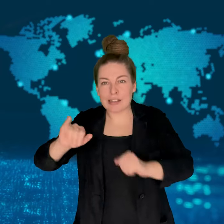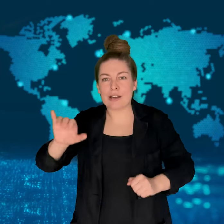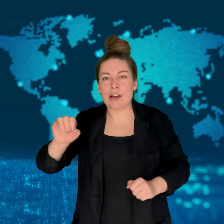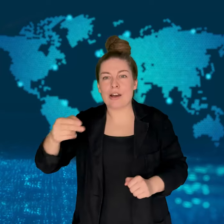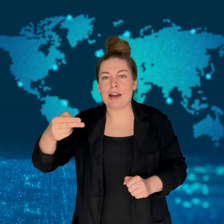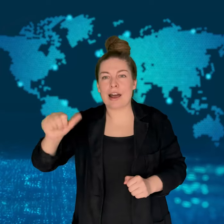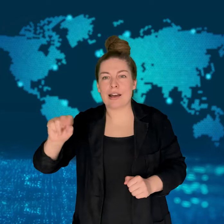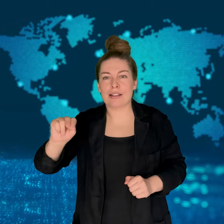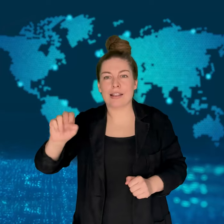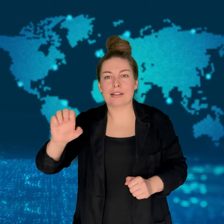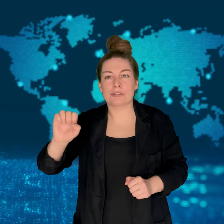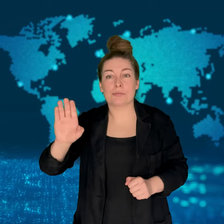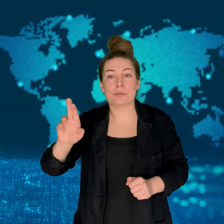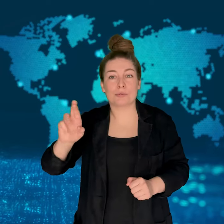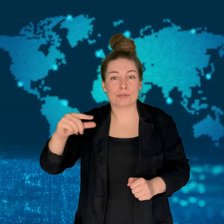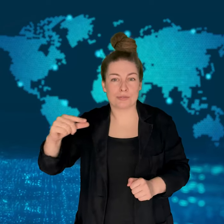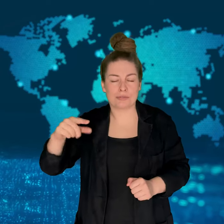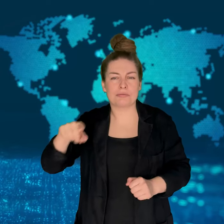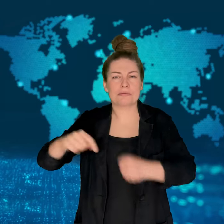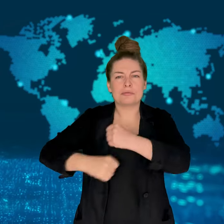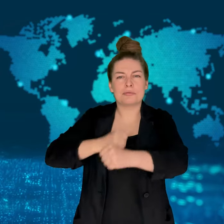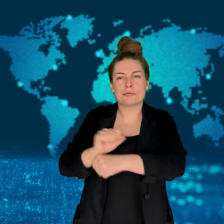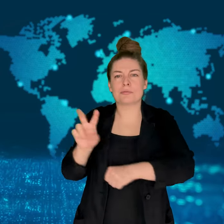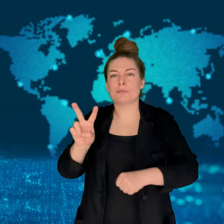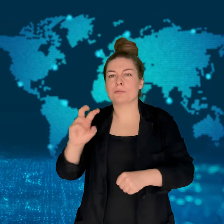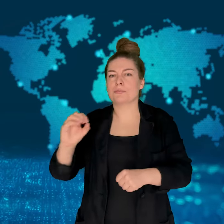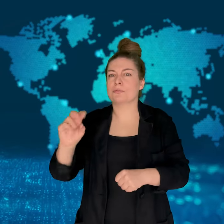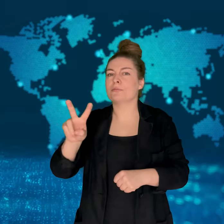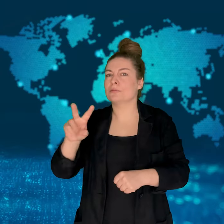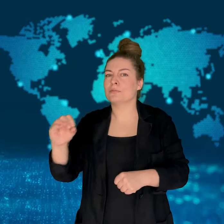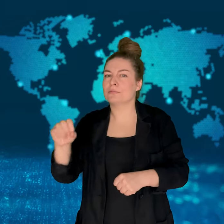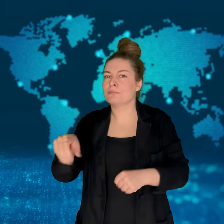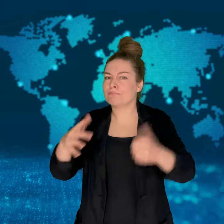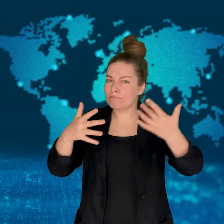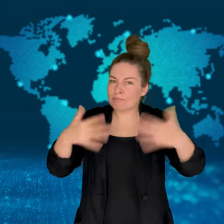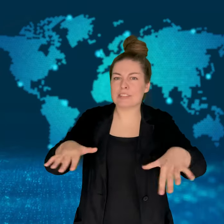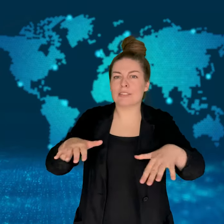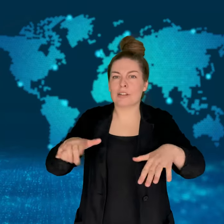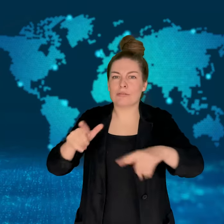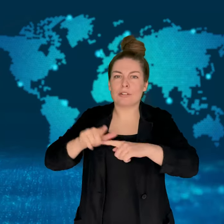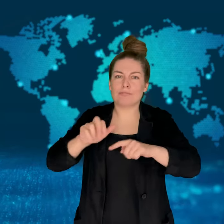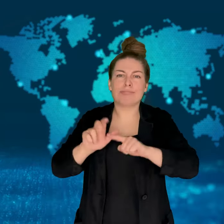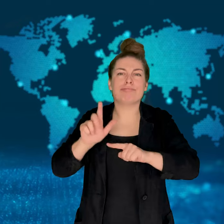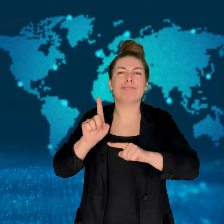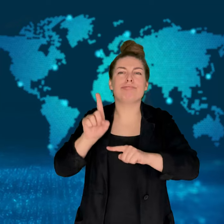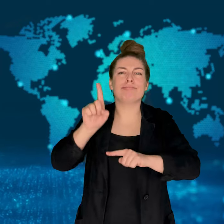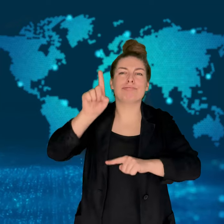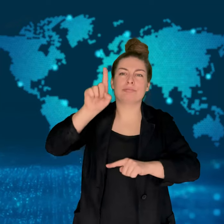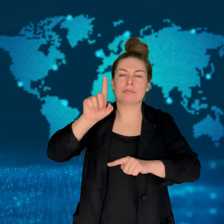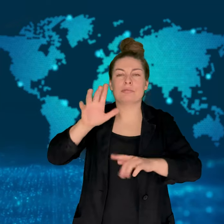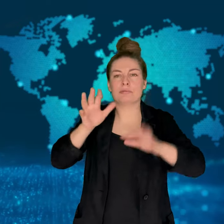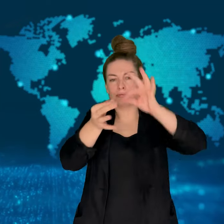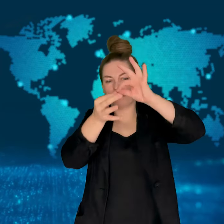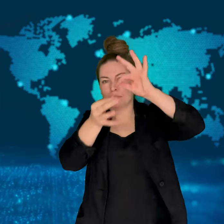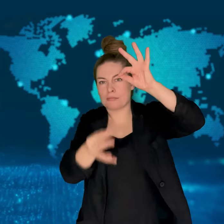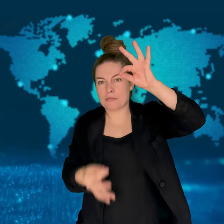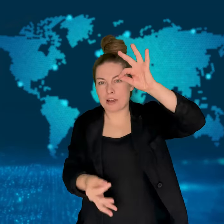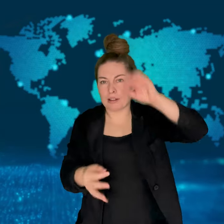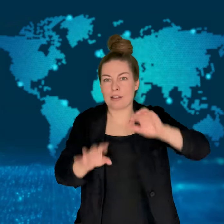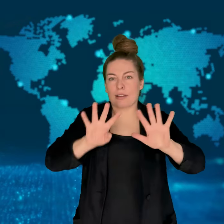The record, prior to Garnier, was held by Thomas Van Tonder, a South African athlete.